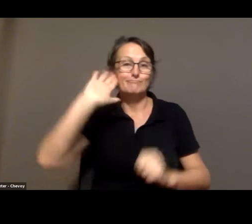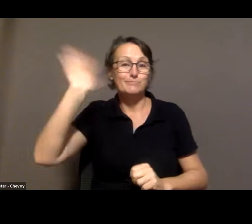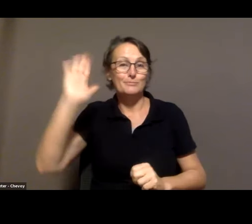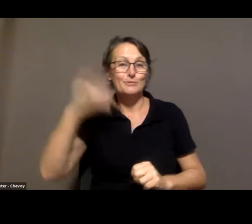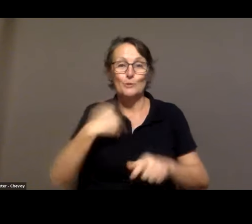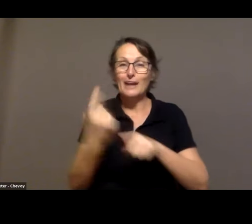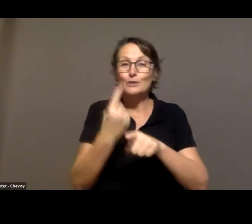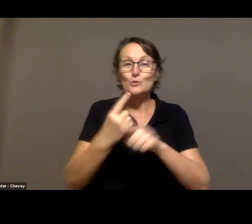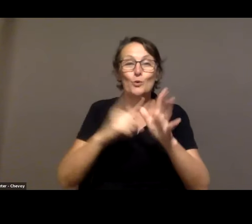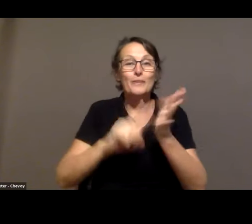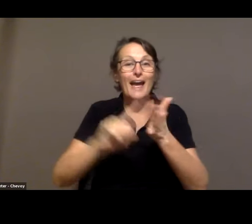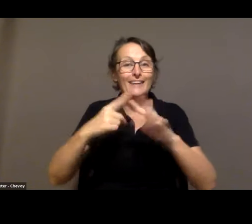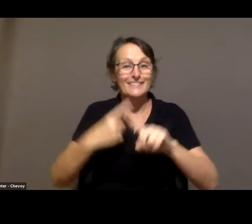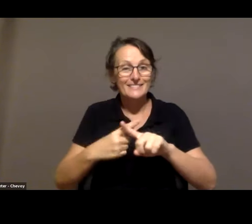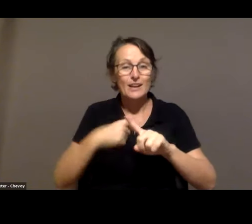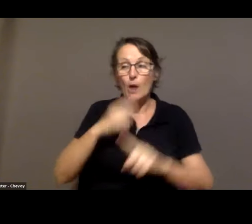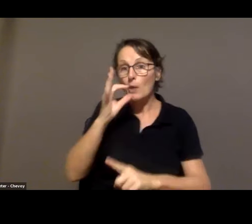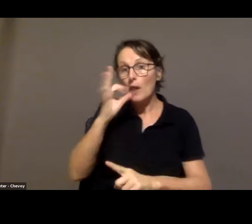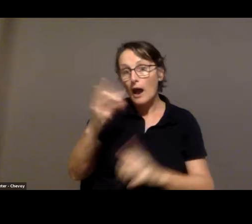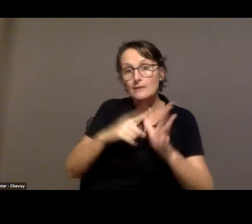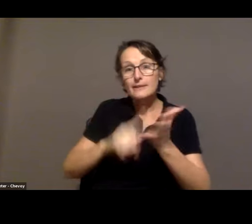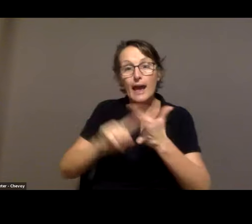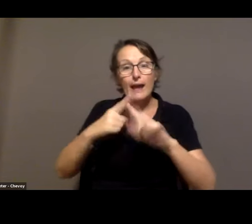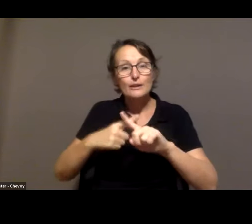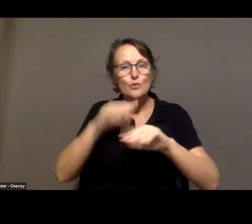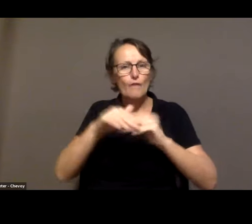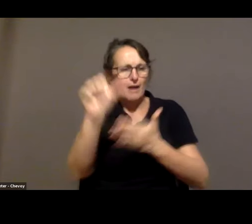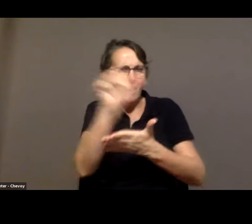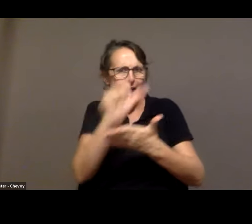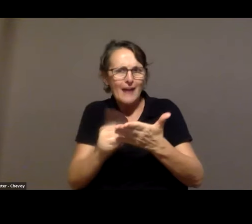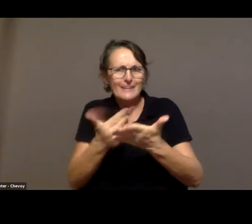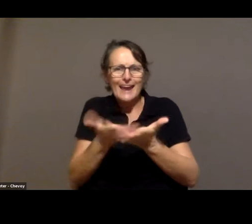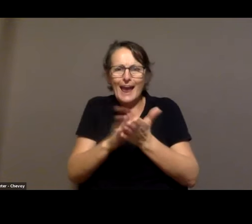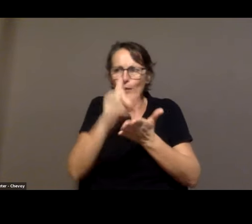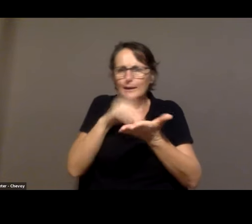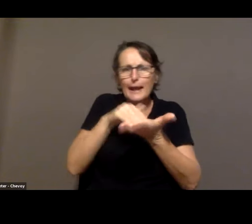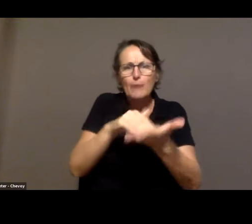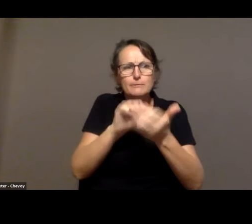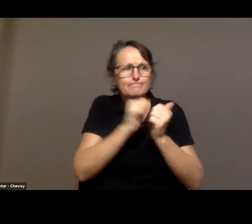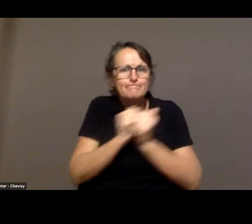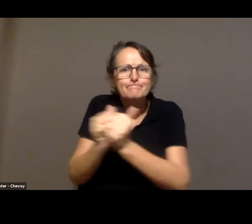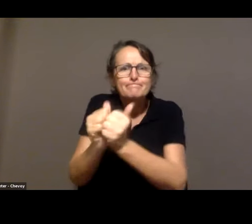regional art. I'm today's wha sill tait Torr and -- facilitator and